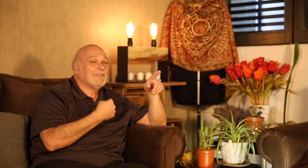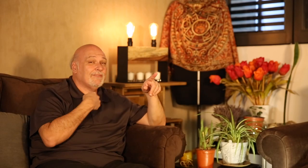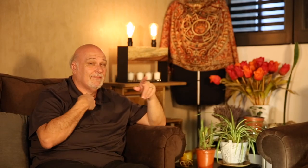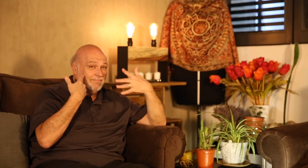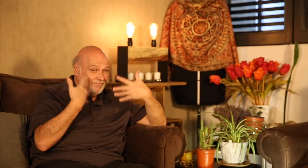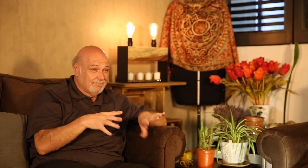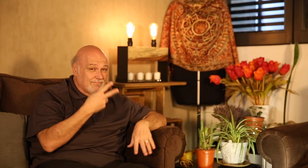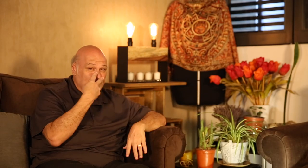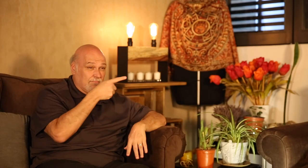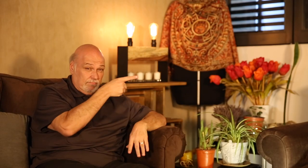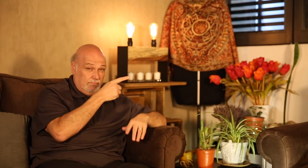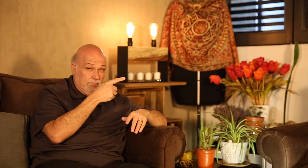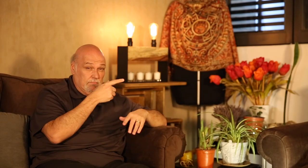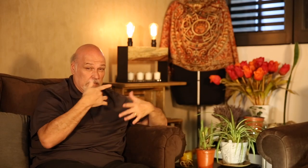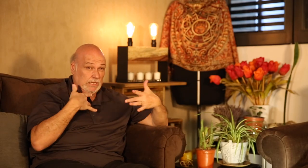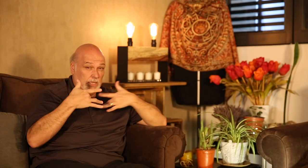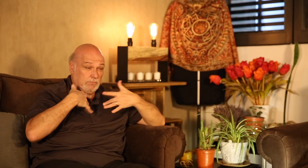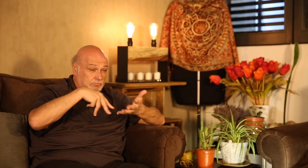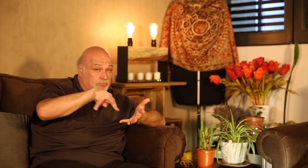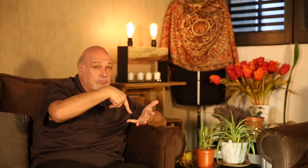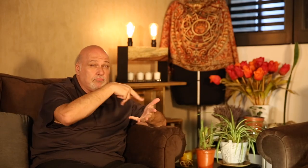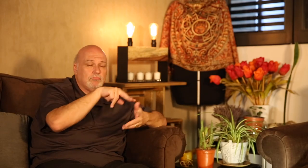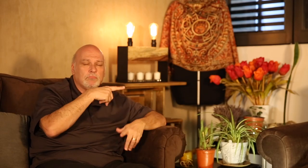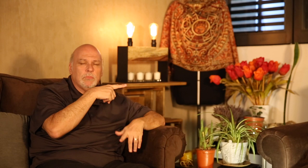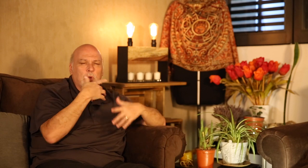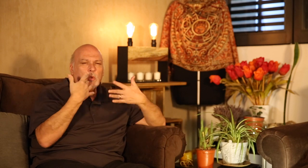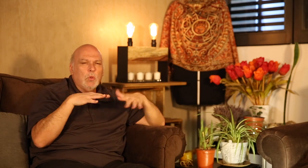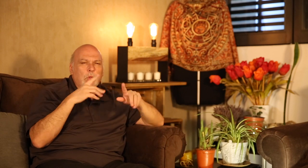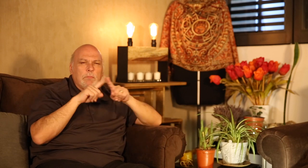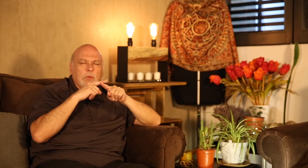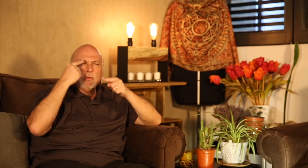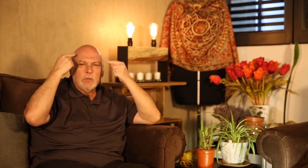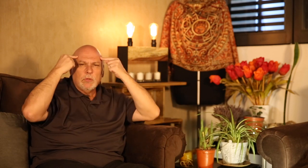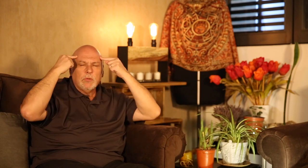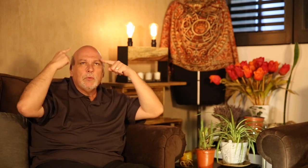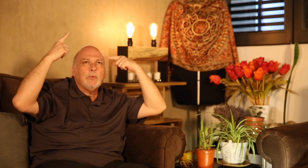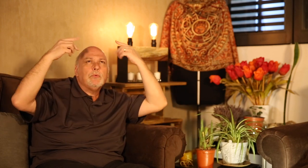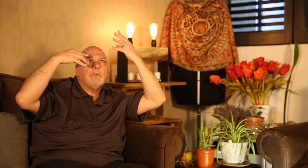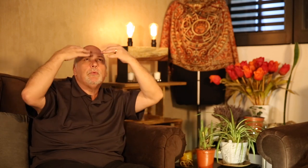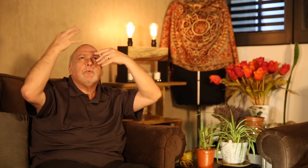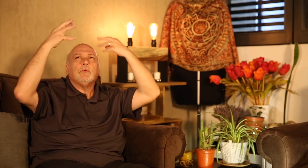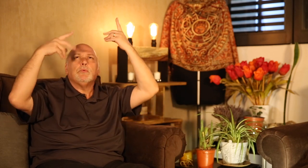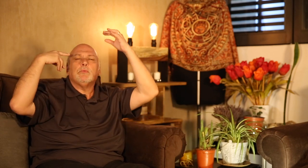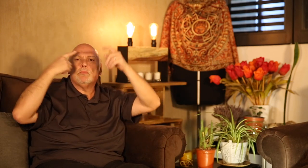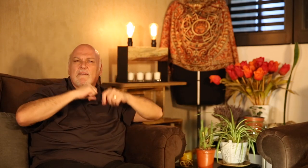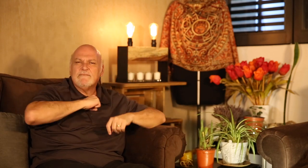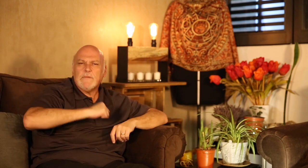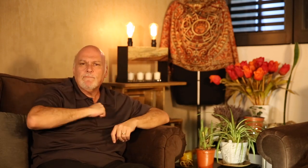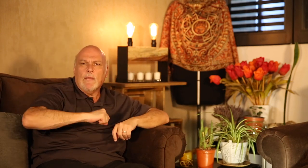I did watch them perform on stage. They were great and imaginative and